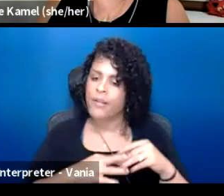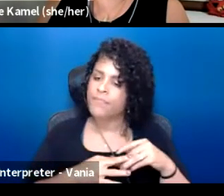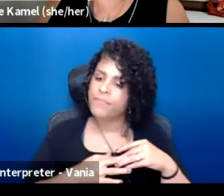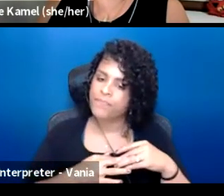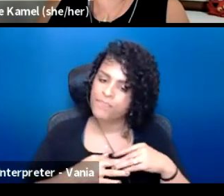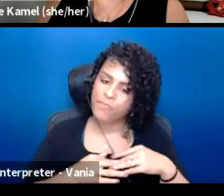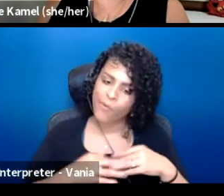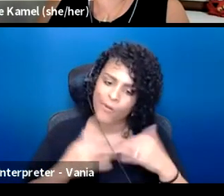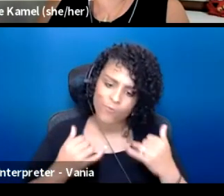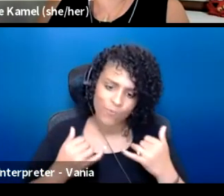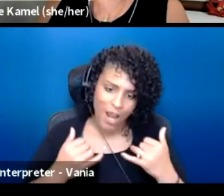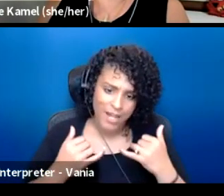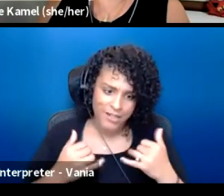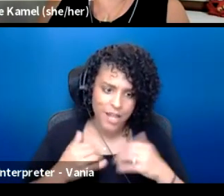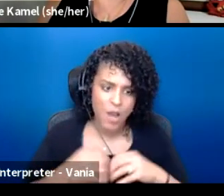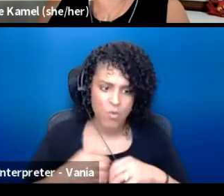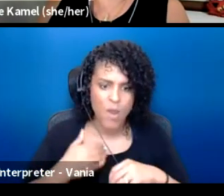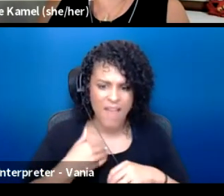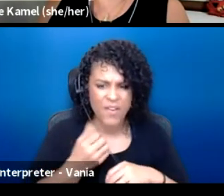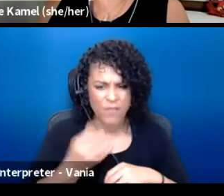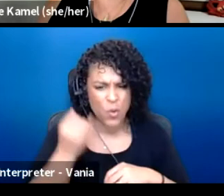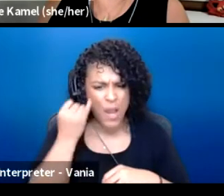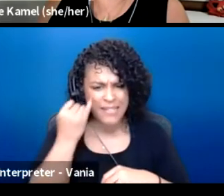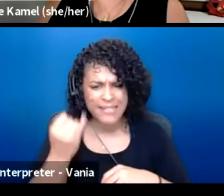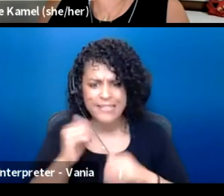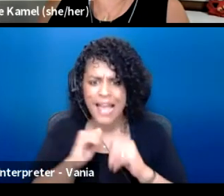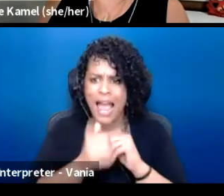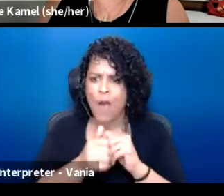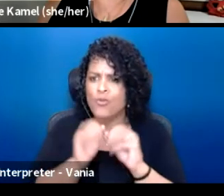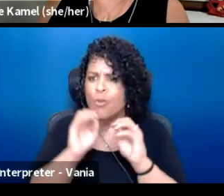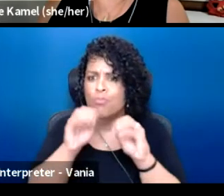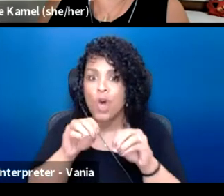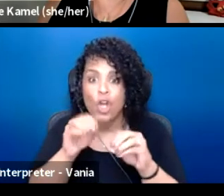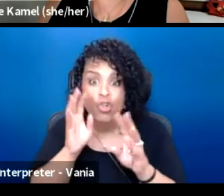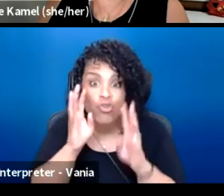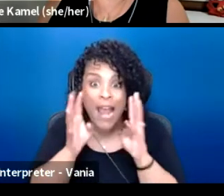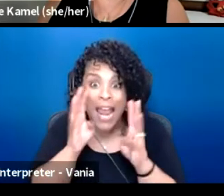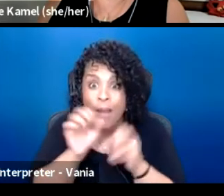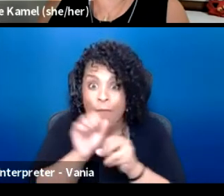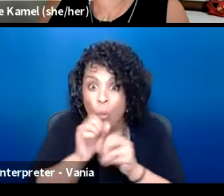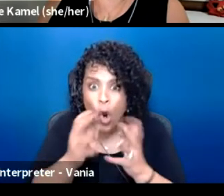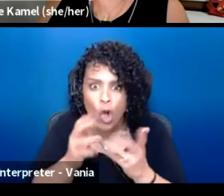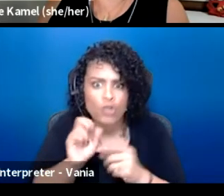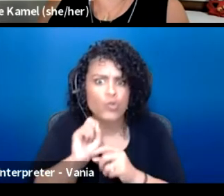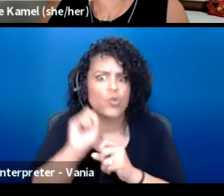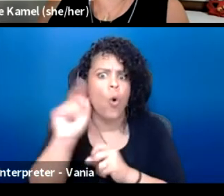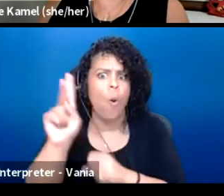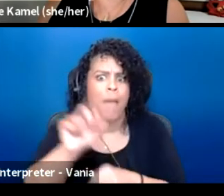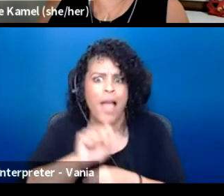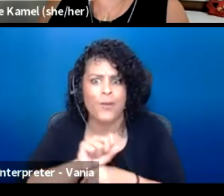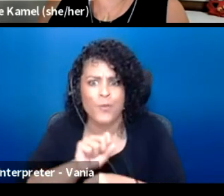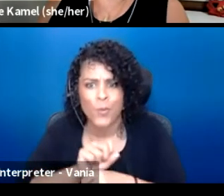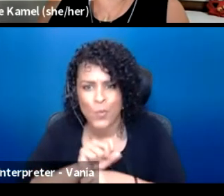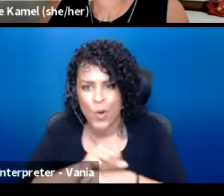And right now there's a few ideas around how to put creative workers to work. And maybe the way that we take a look at it